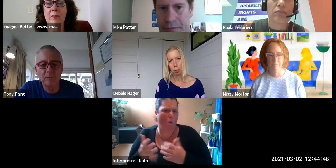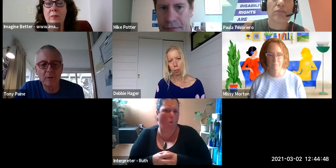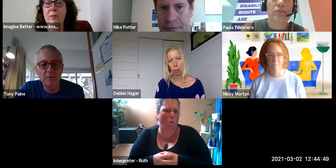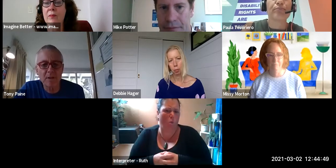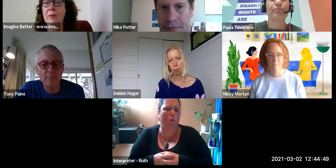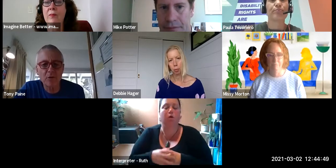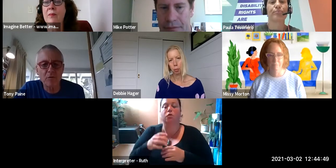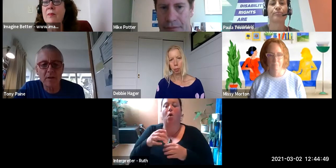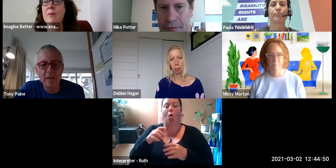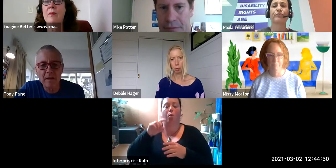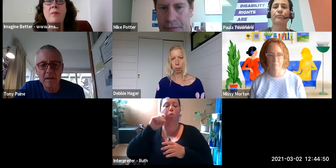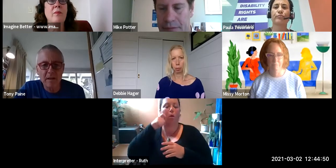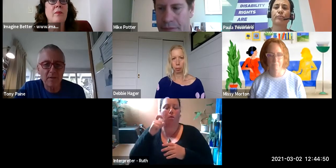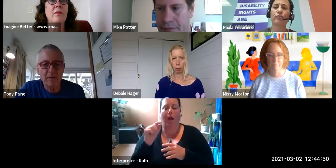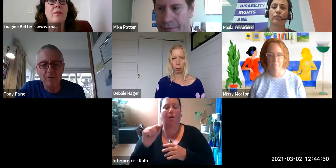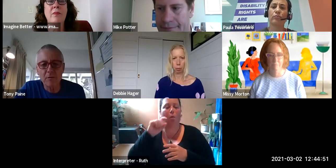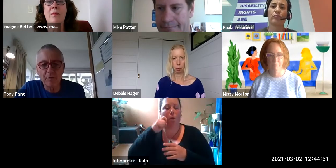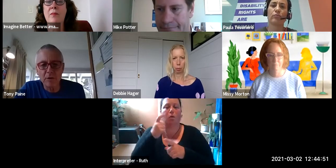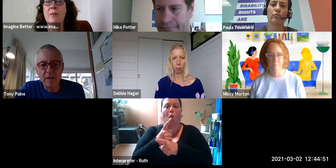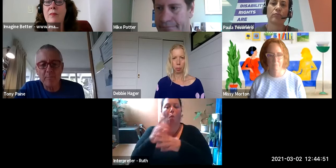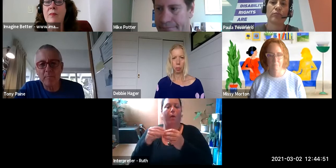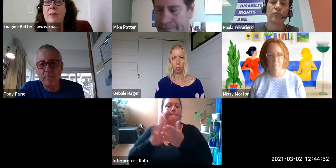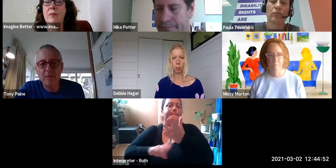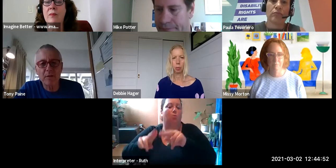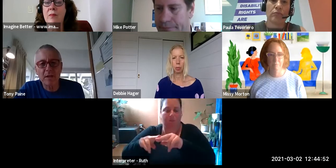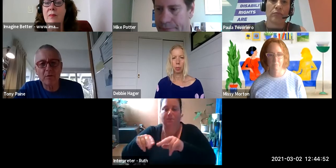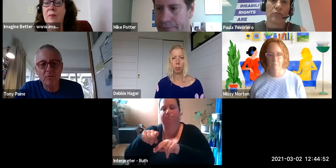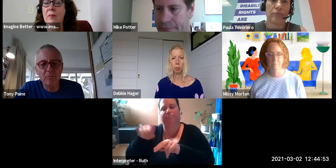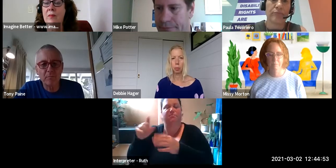parents of disabled children, and I think you know uniquely parents of disabled children